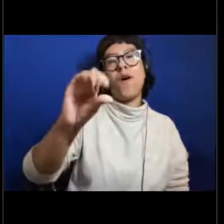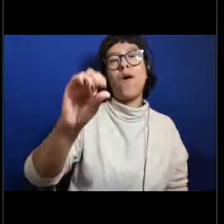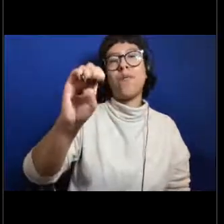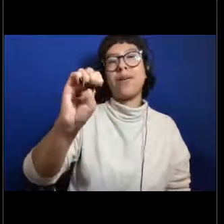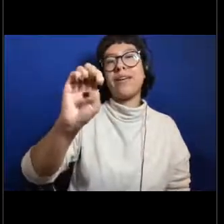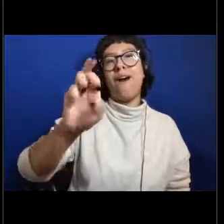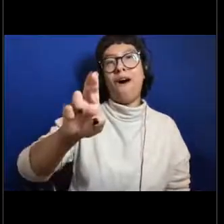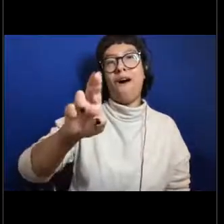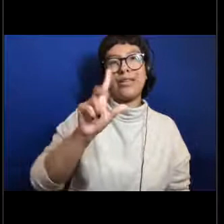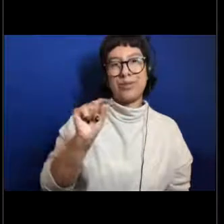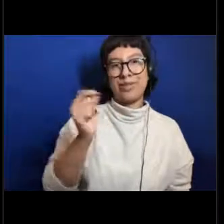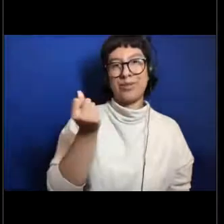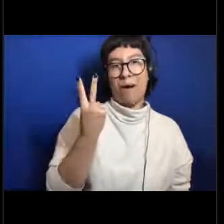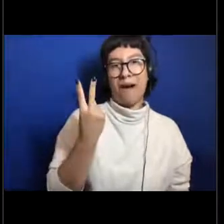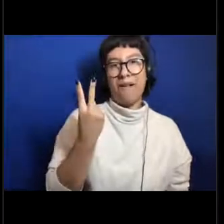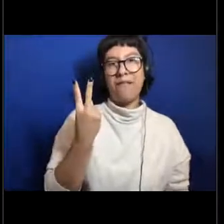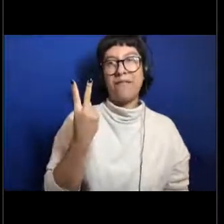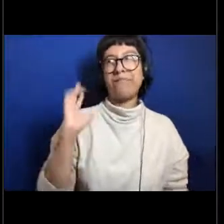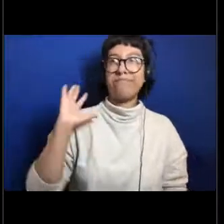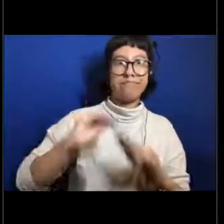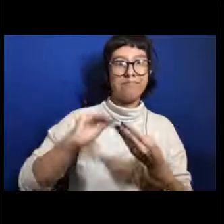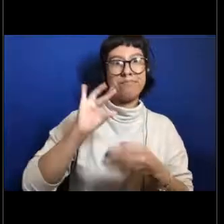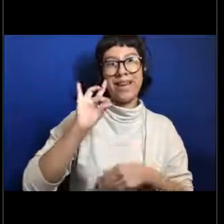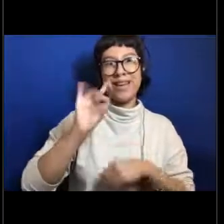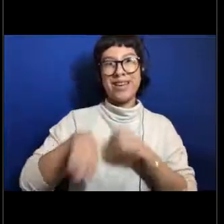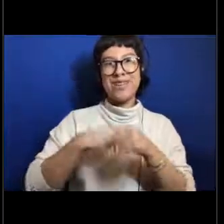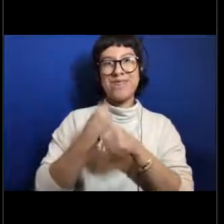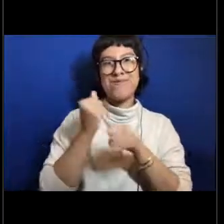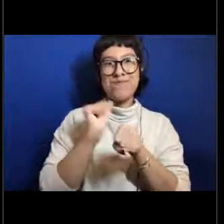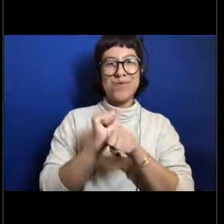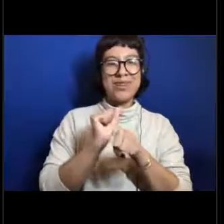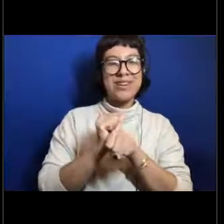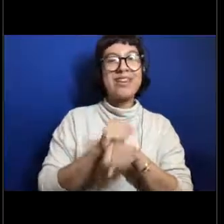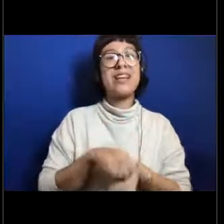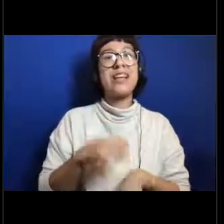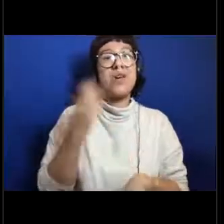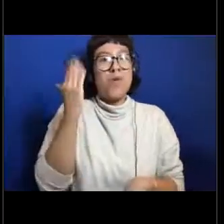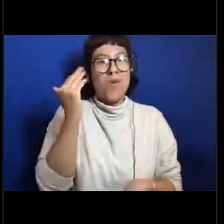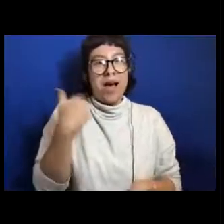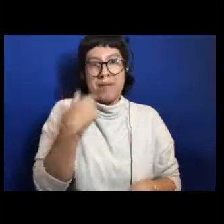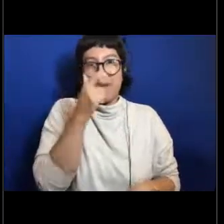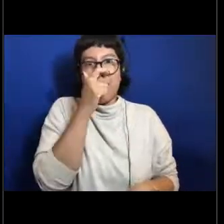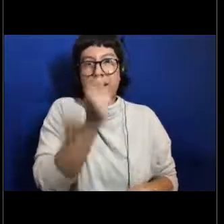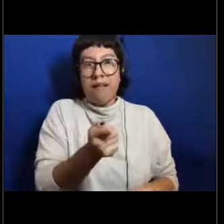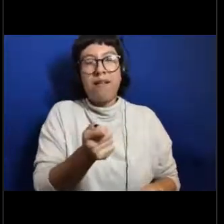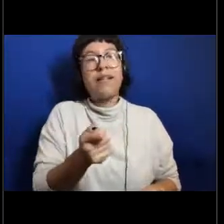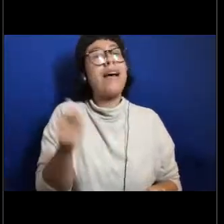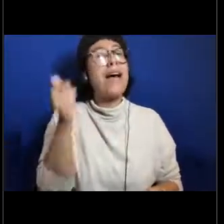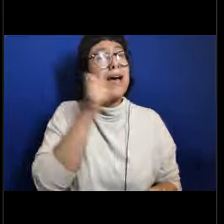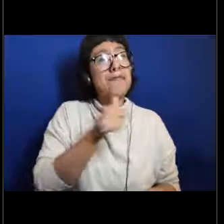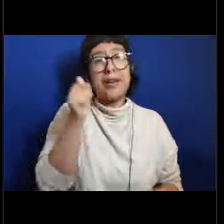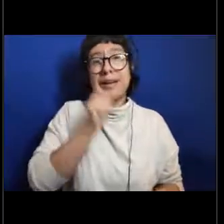So I'm going on my eighth year and what keeps me interested in my job is that every day is a little bit different.